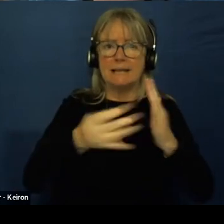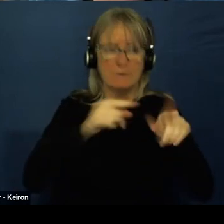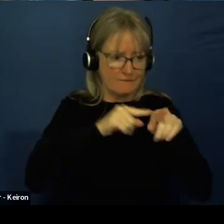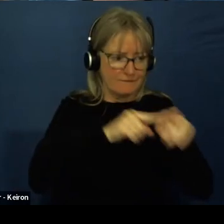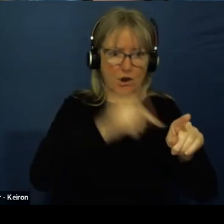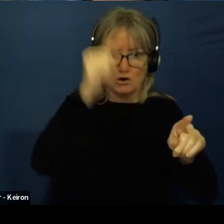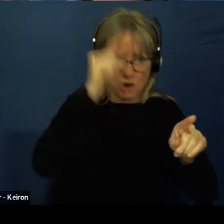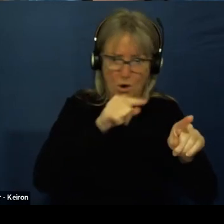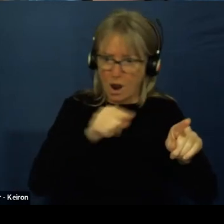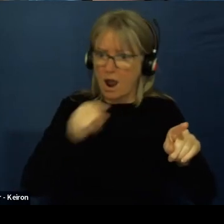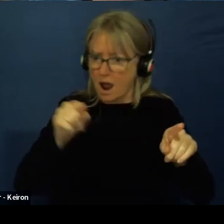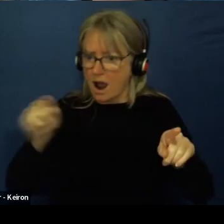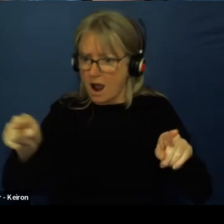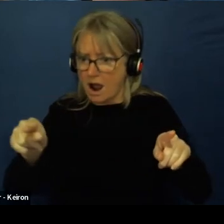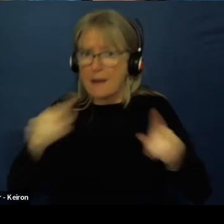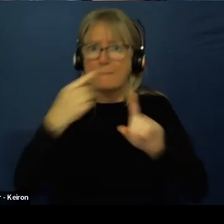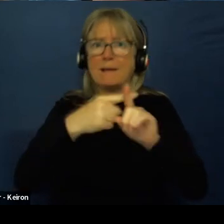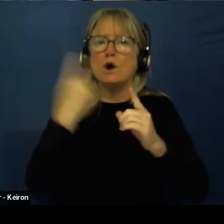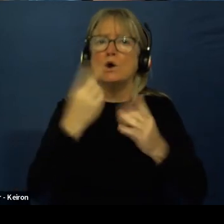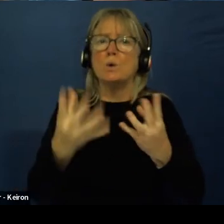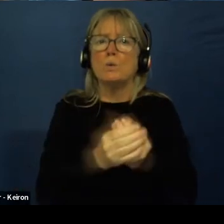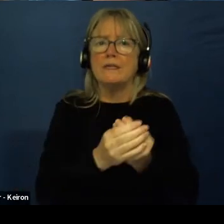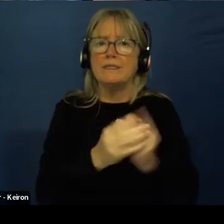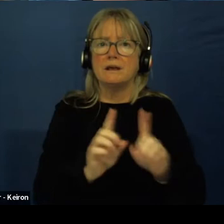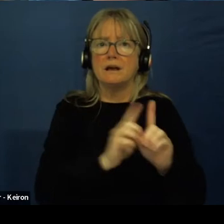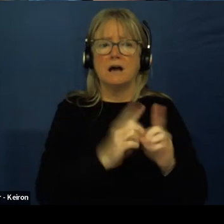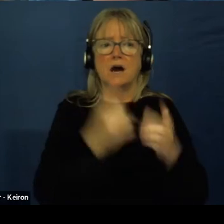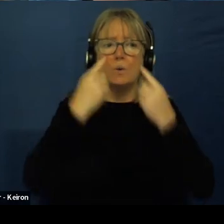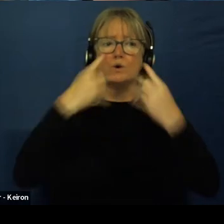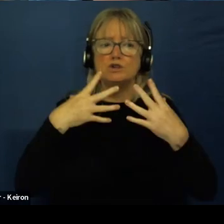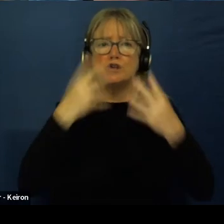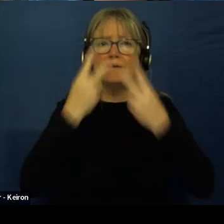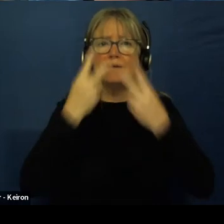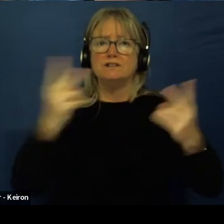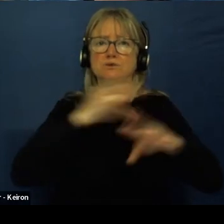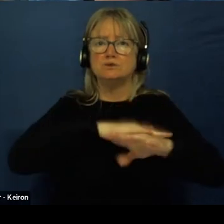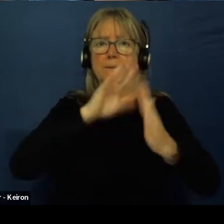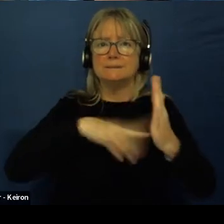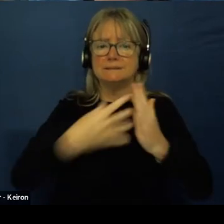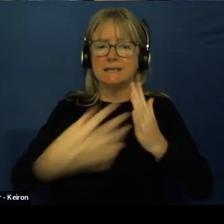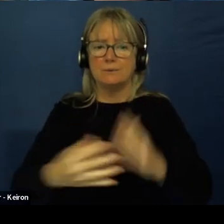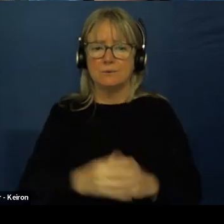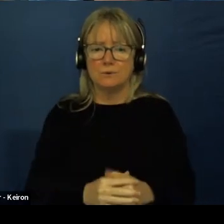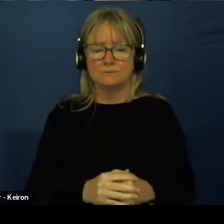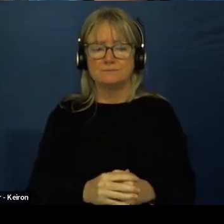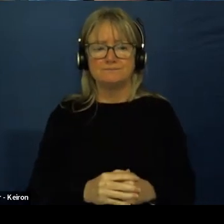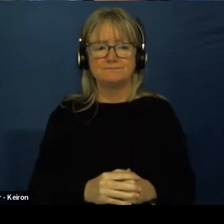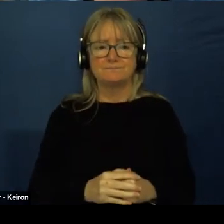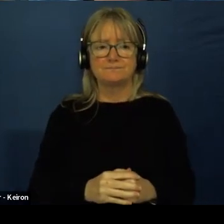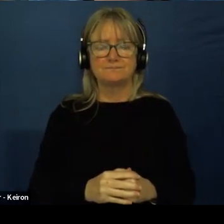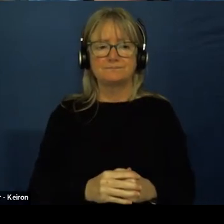And who will be with me, so we'll show you the visual timetable now.